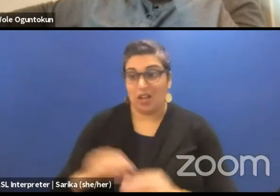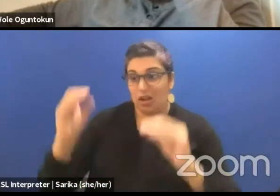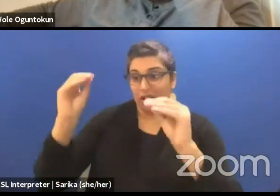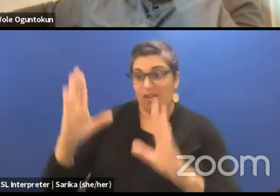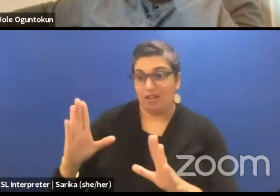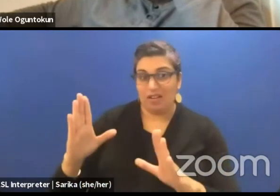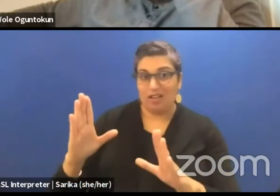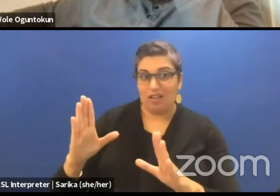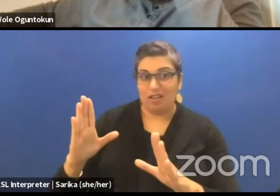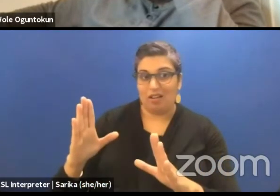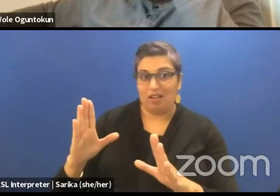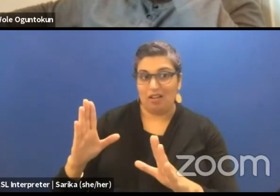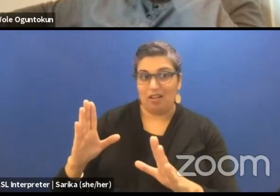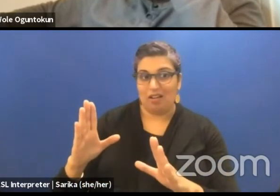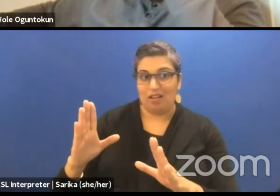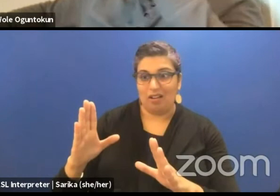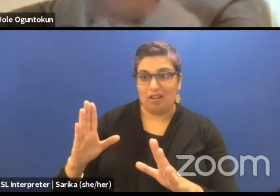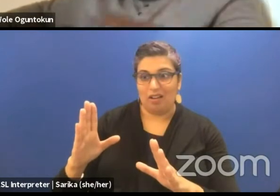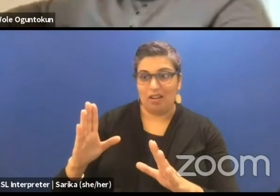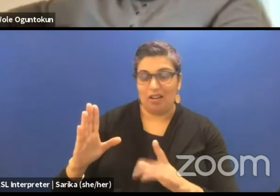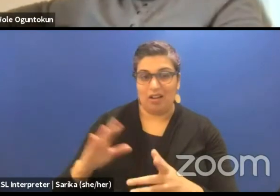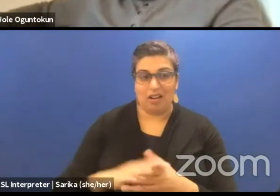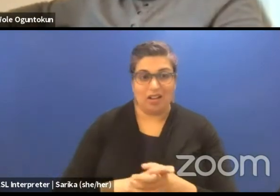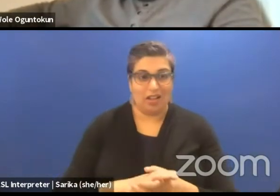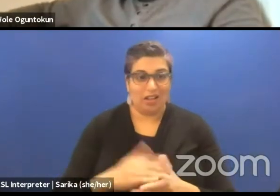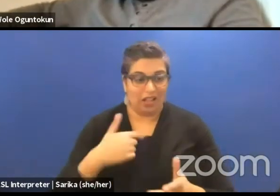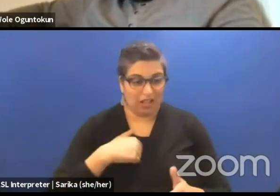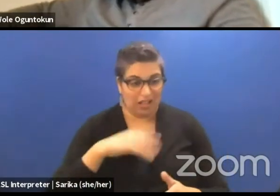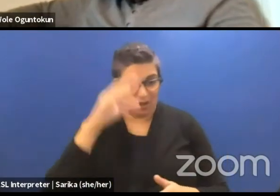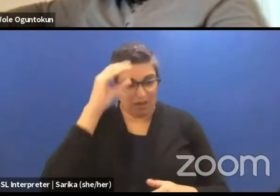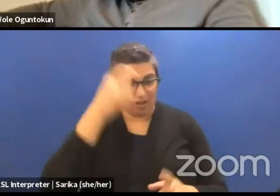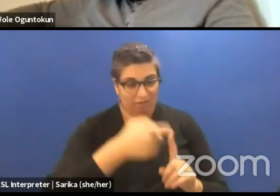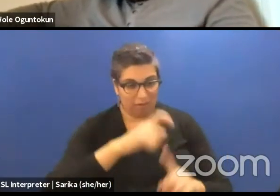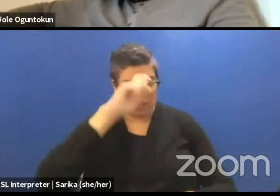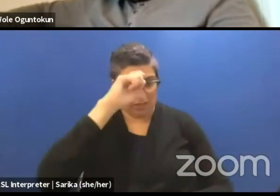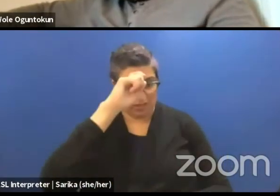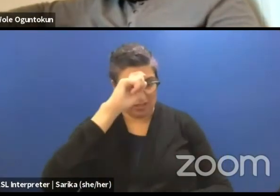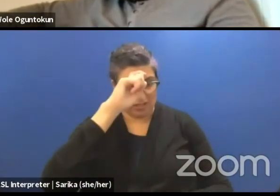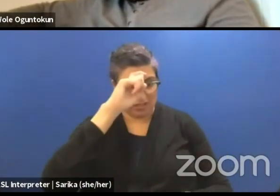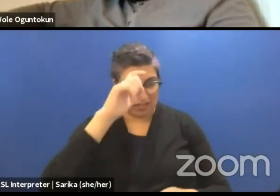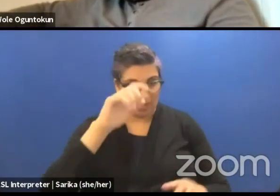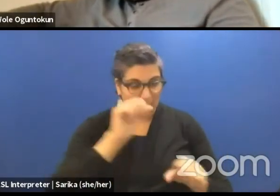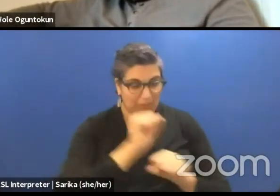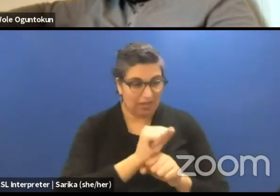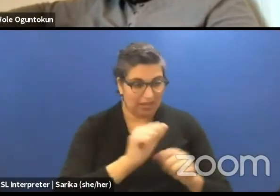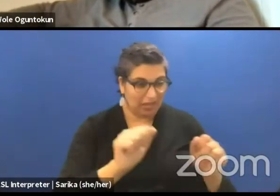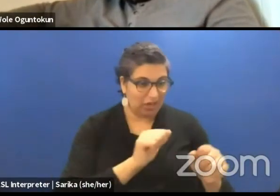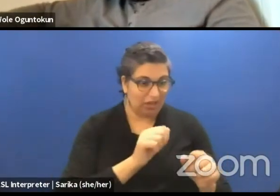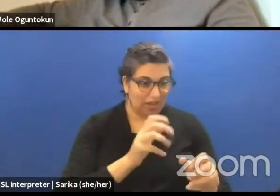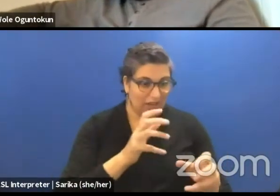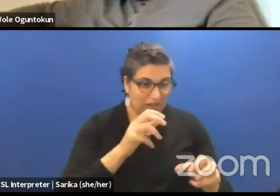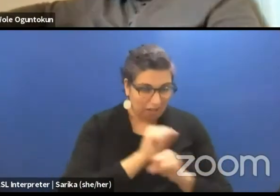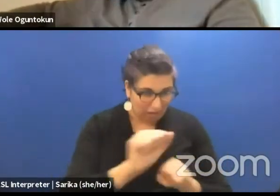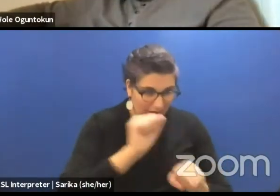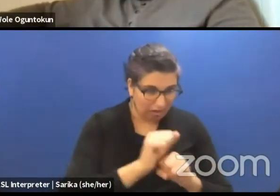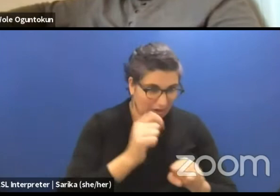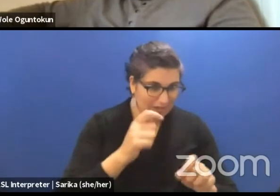in the fact I am the man from Egypt who's making work that is specific to that place. Sitting there truly baffled.